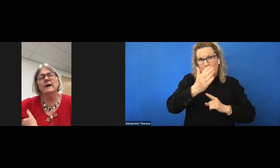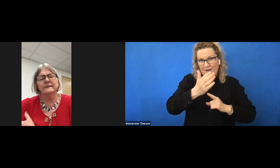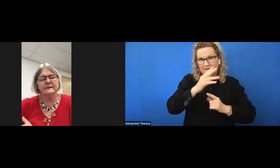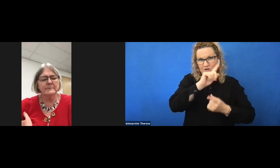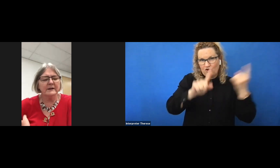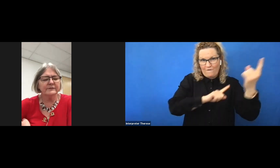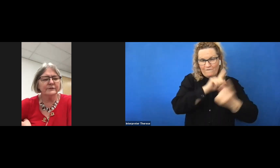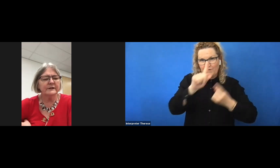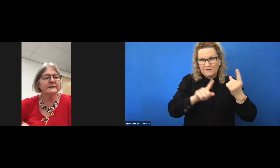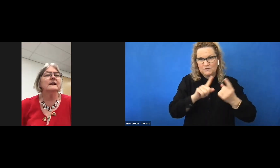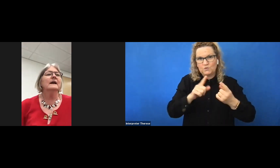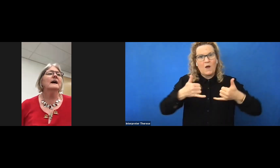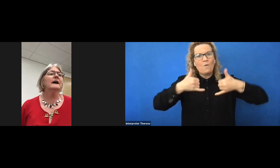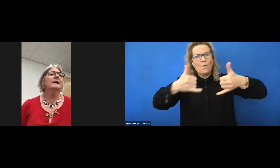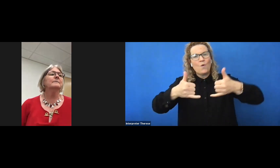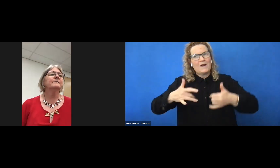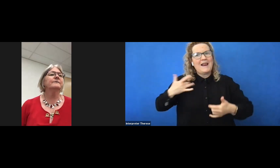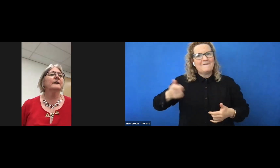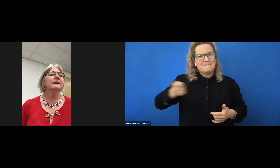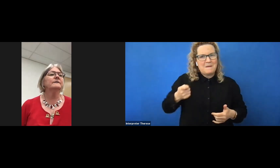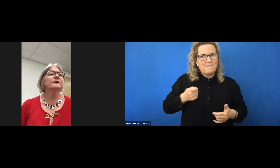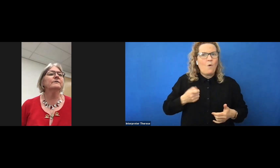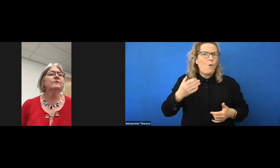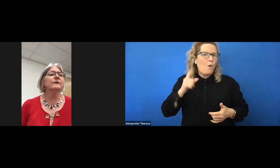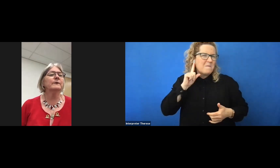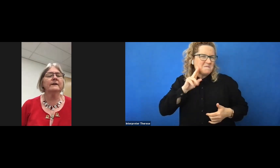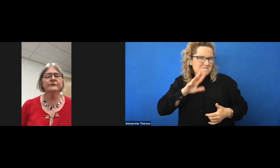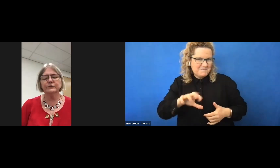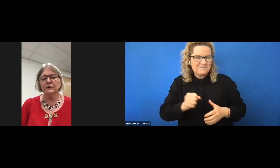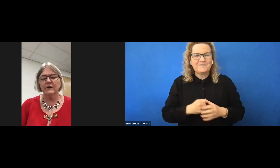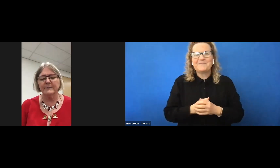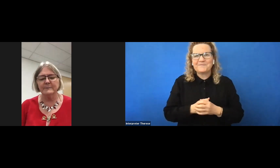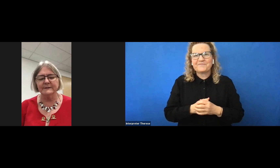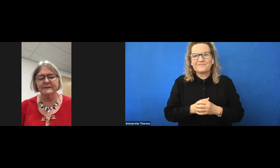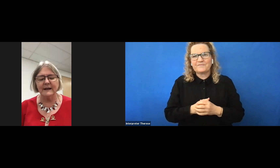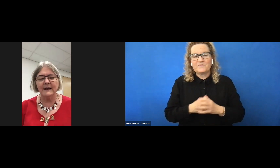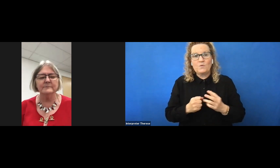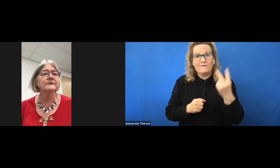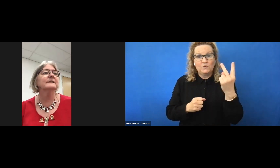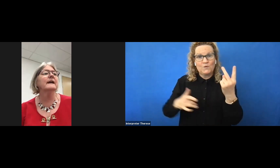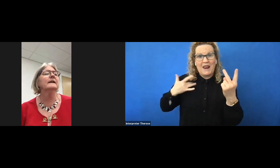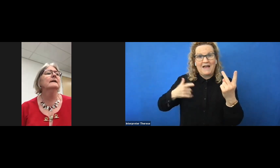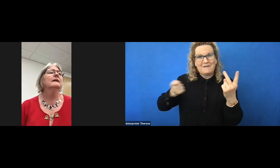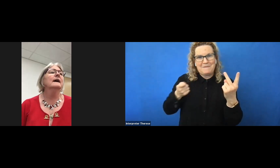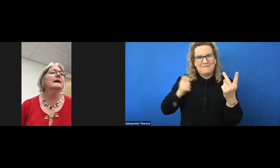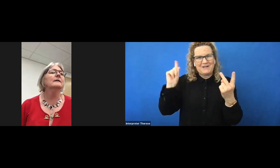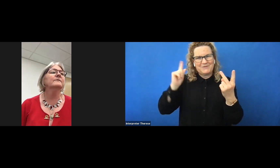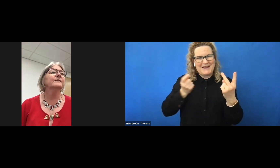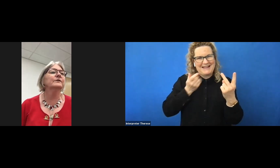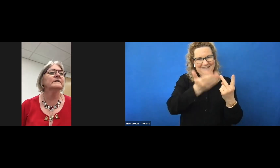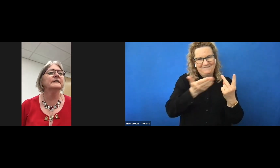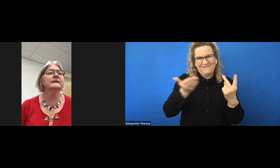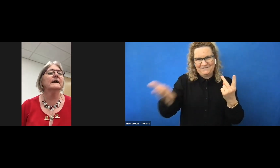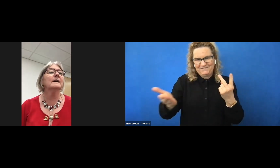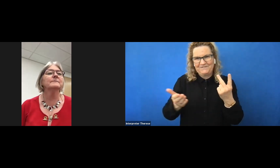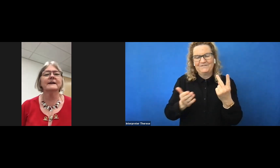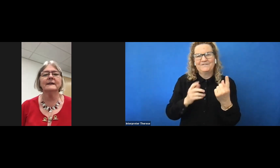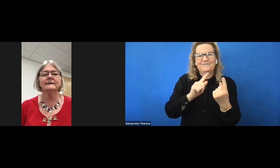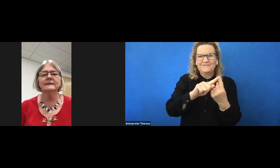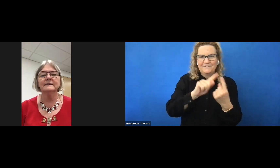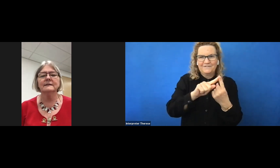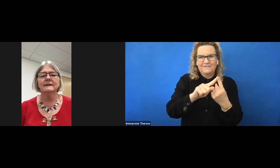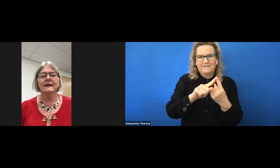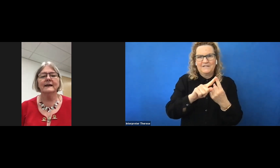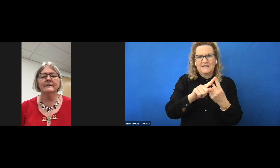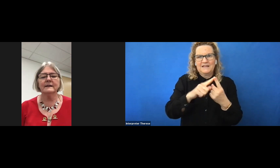has in the past few years and so forth. We have two life members today. Firstly, Kay Deane. And